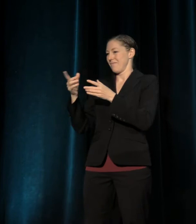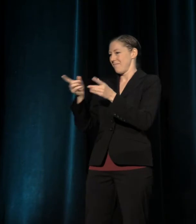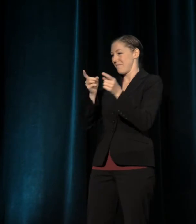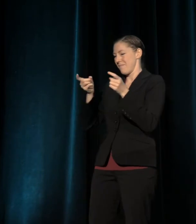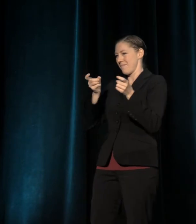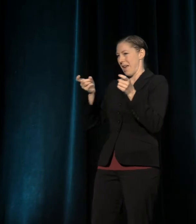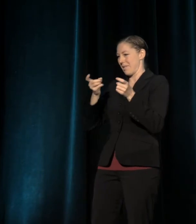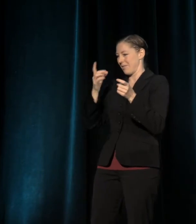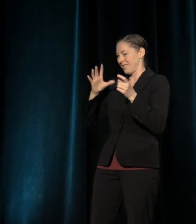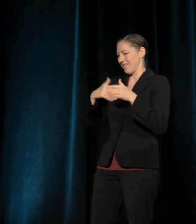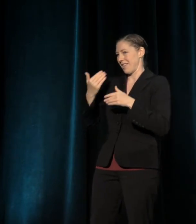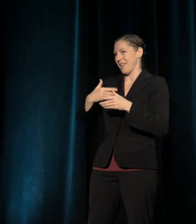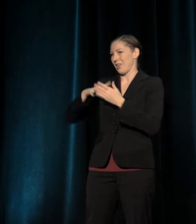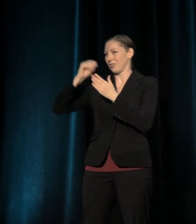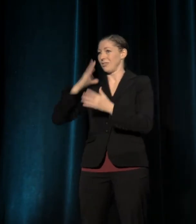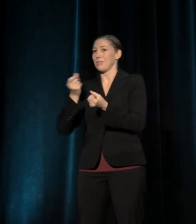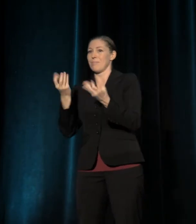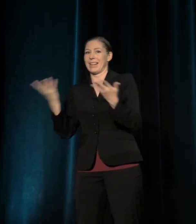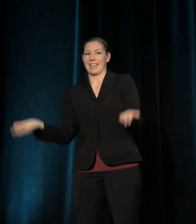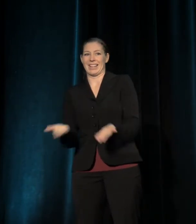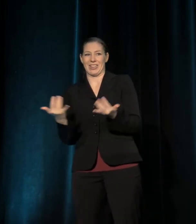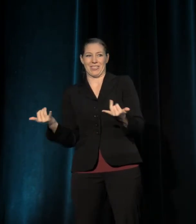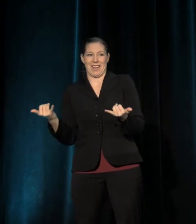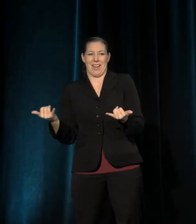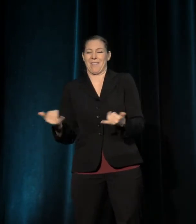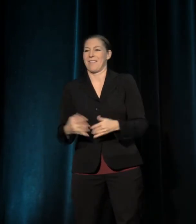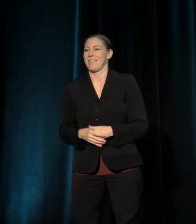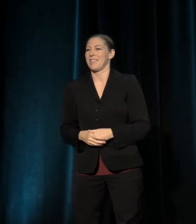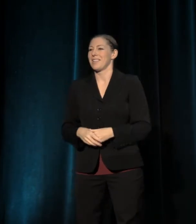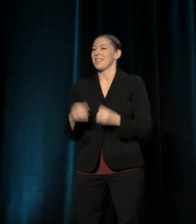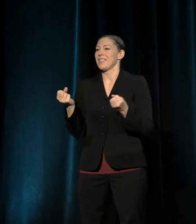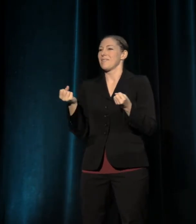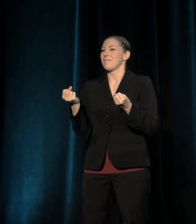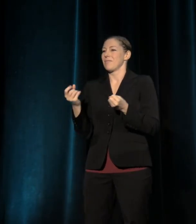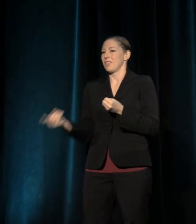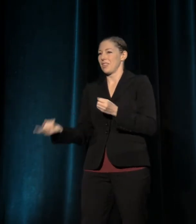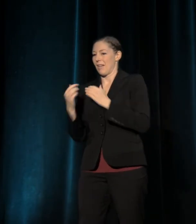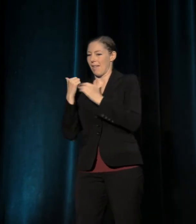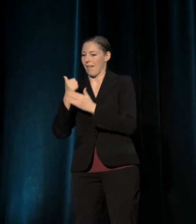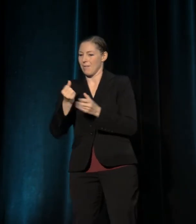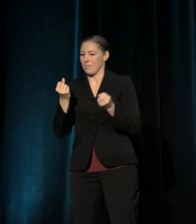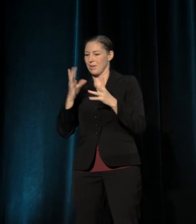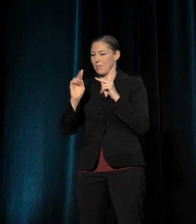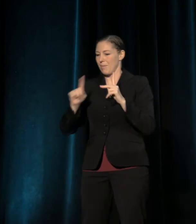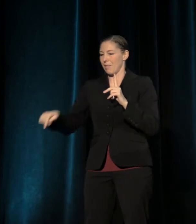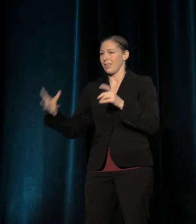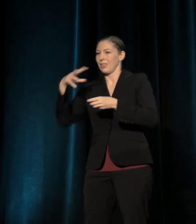to the next generation of theater leadership like the members of the Berkeley Rep Teen Council in attendance if they are awake yet.